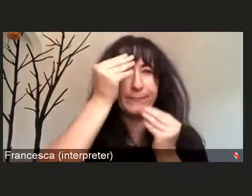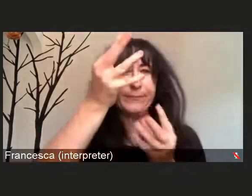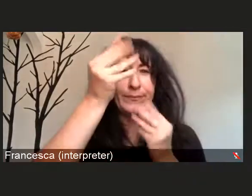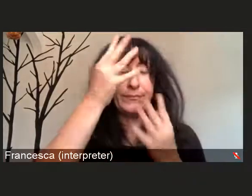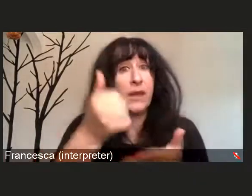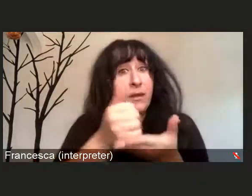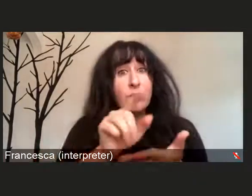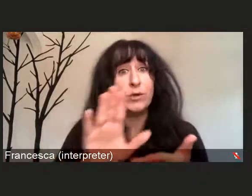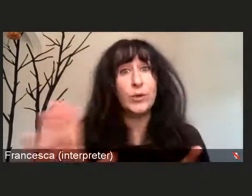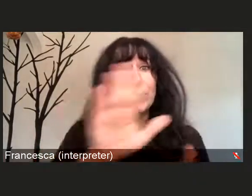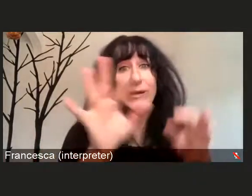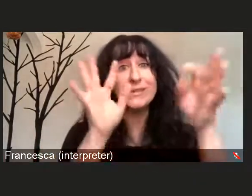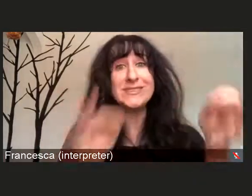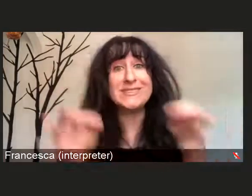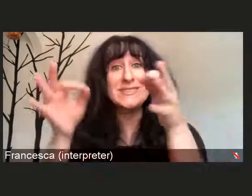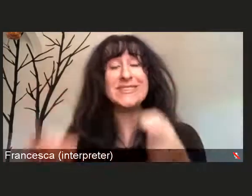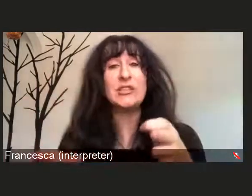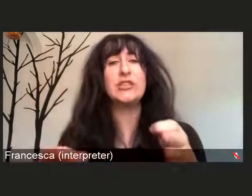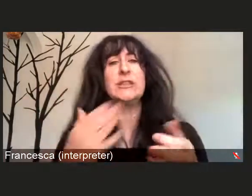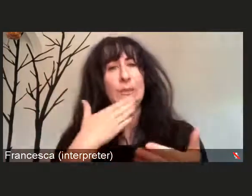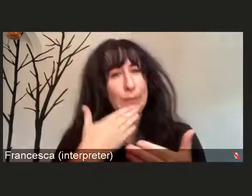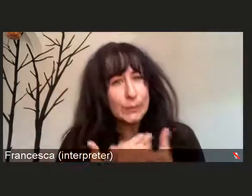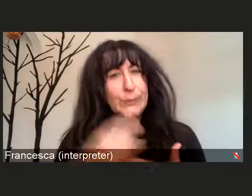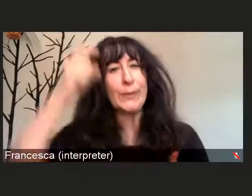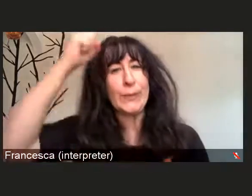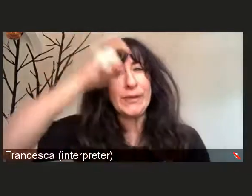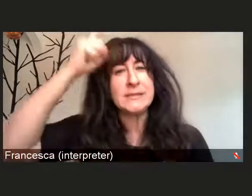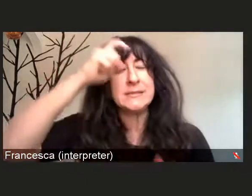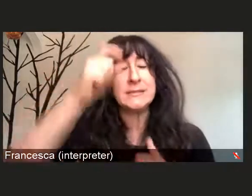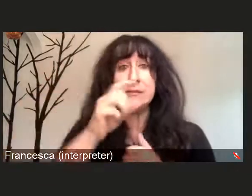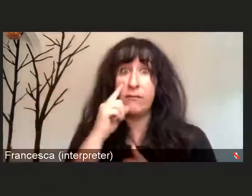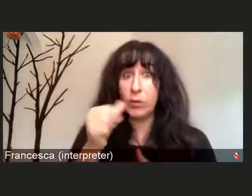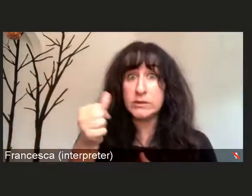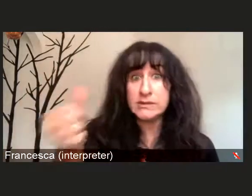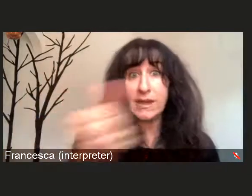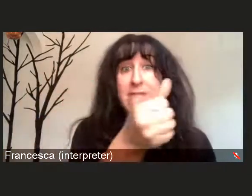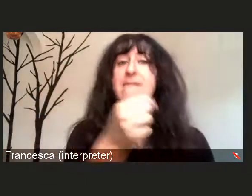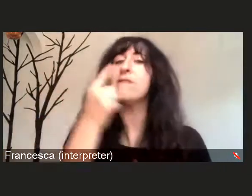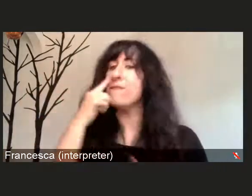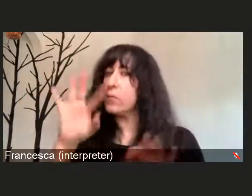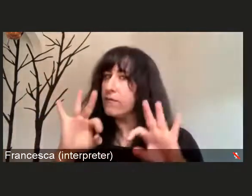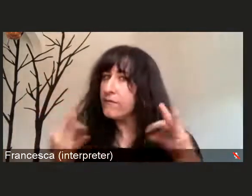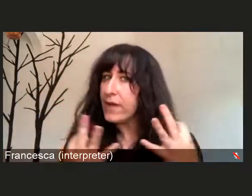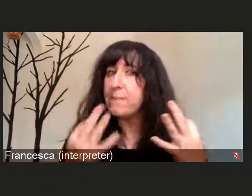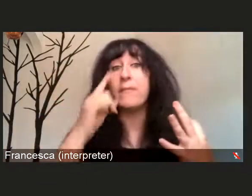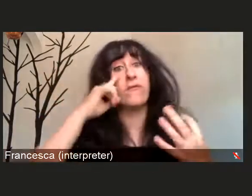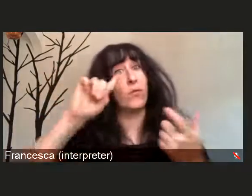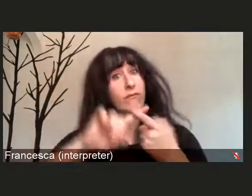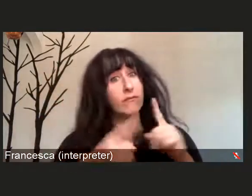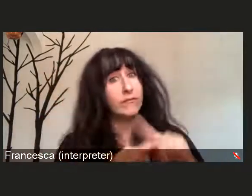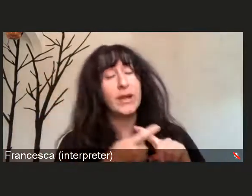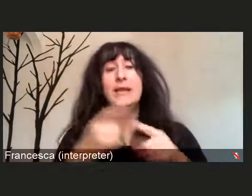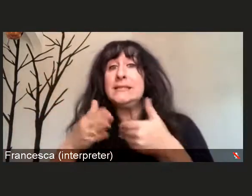not only for yourself, but also for your family, your friends, your neighbors, and our community.